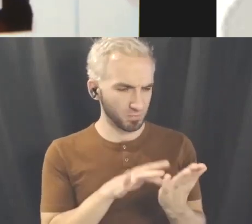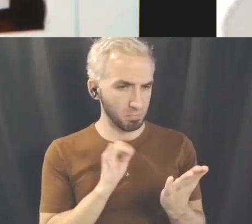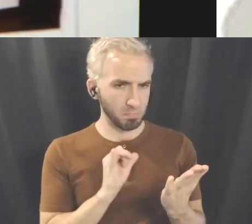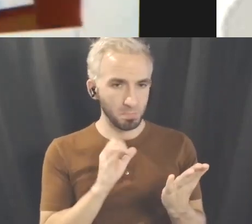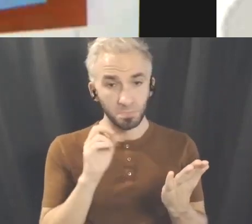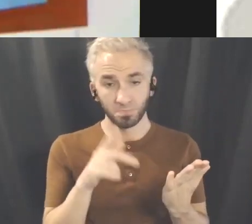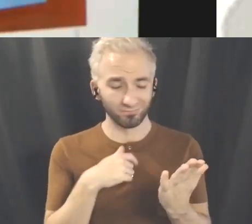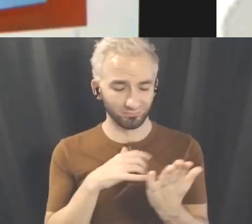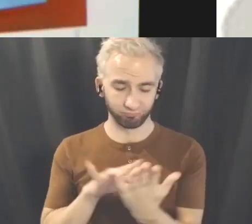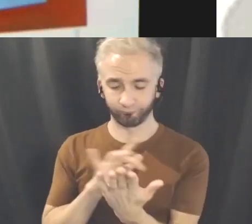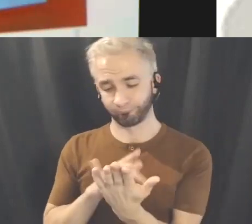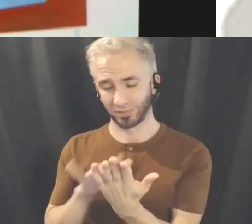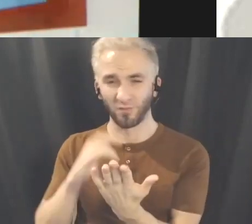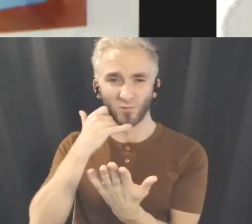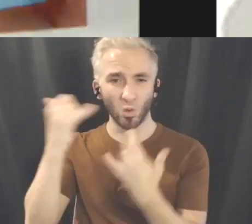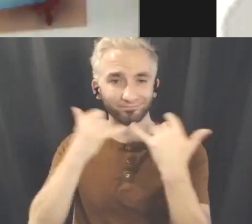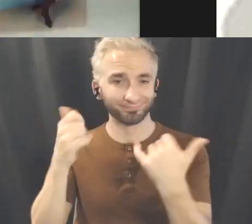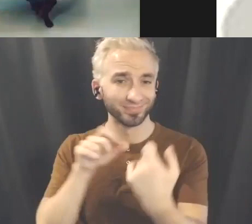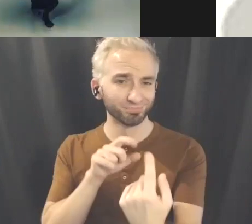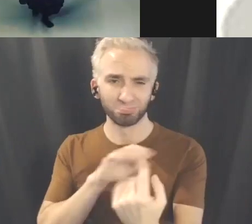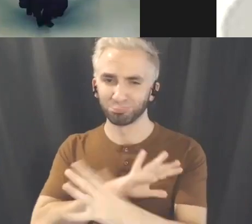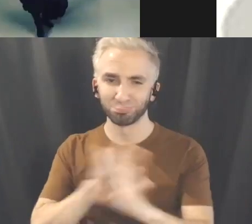and video and iOs editing apps.